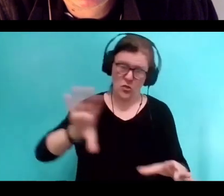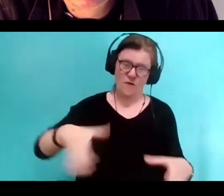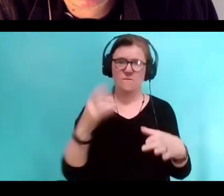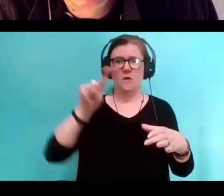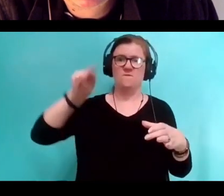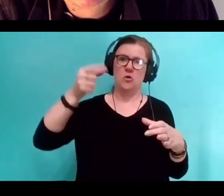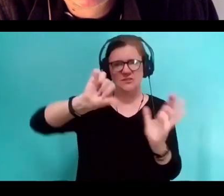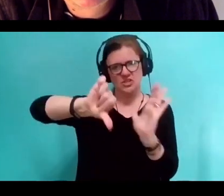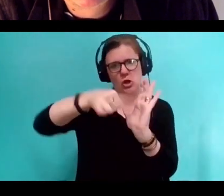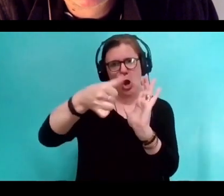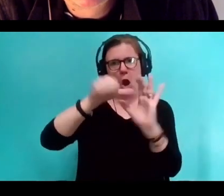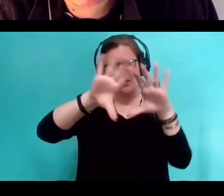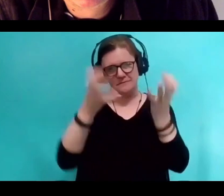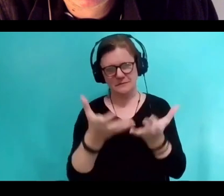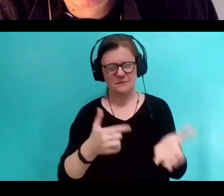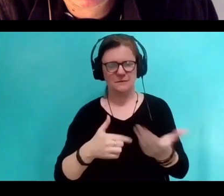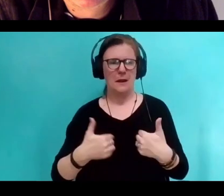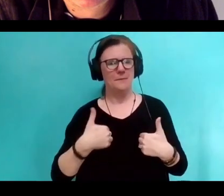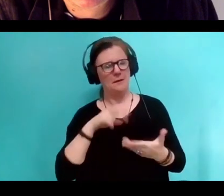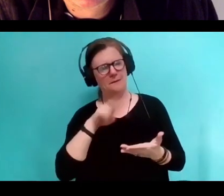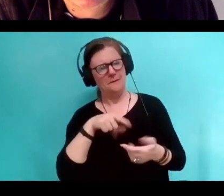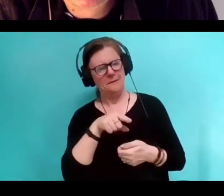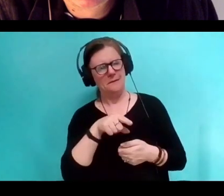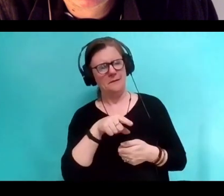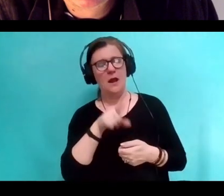and I just, Oh my God, time travel just to go back